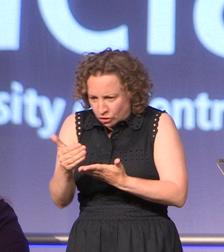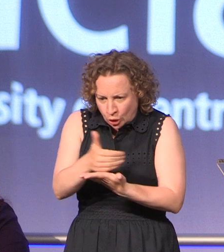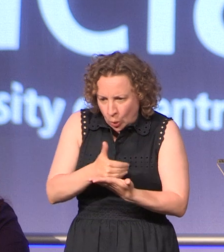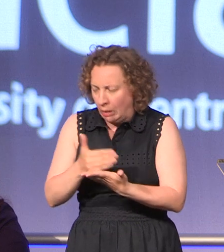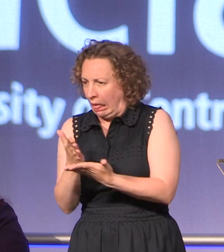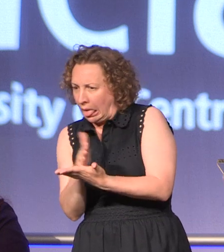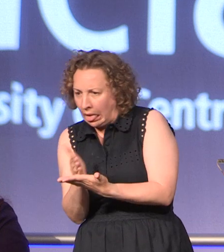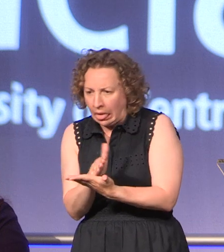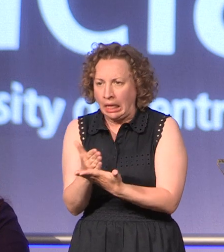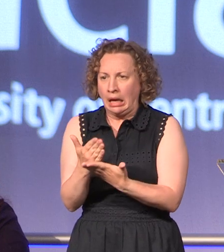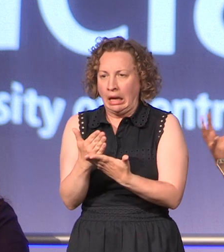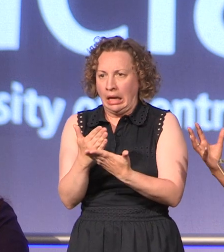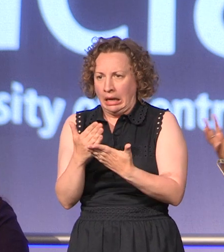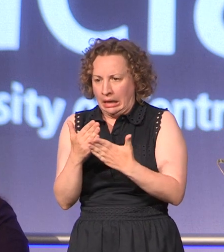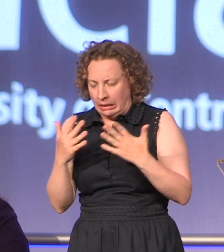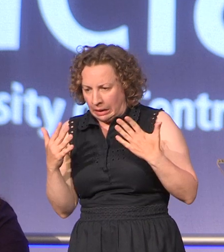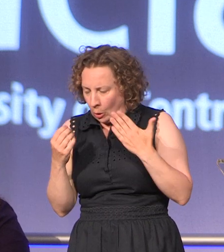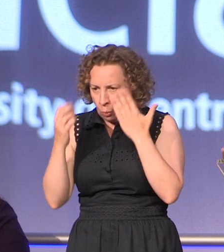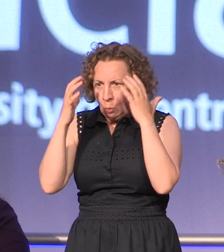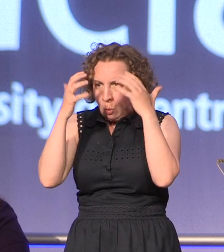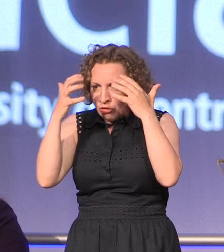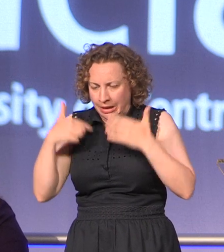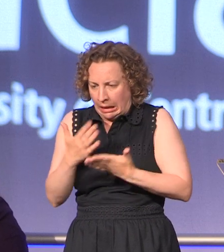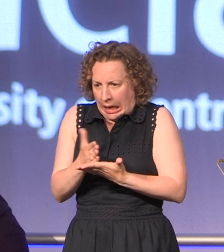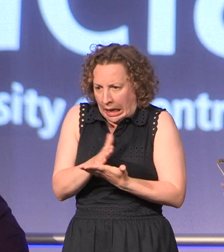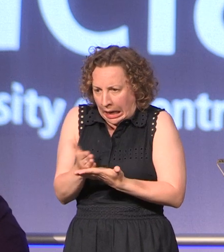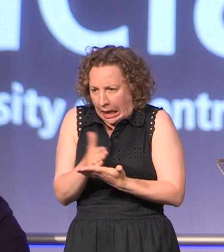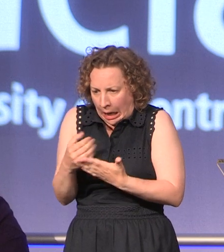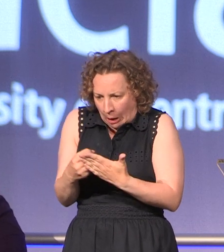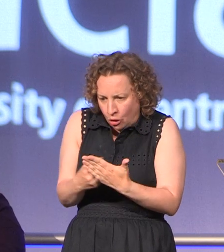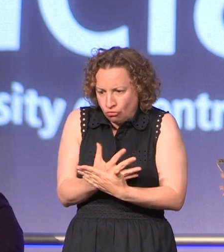may be and those doubts go grow and get smaller as you as you go in life and